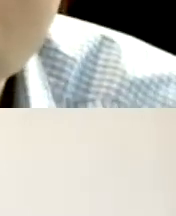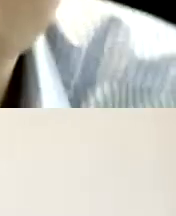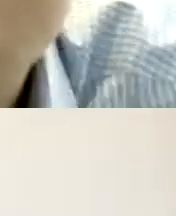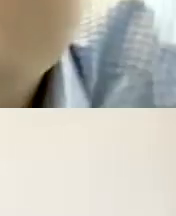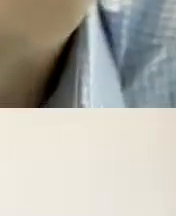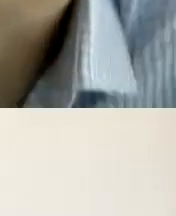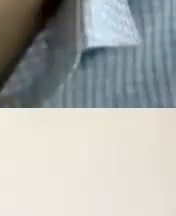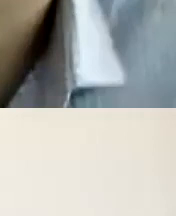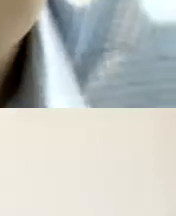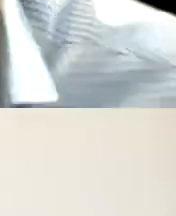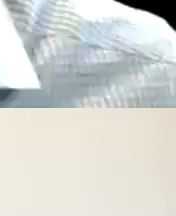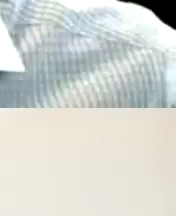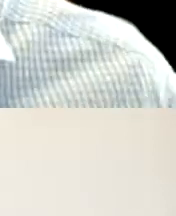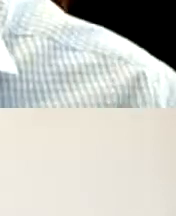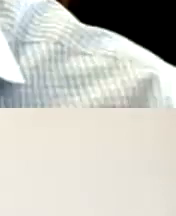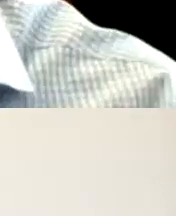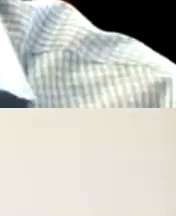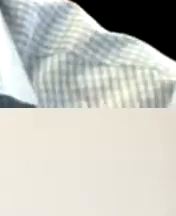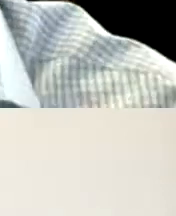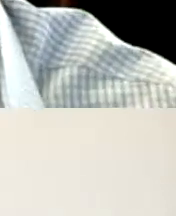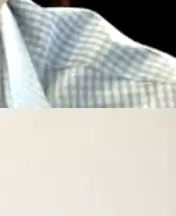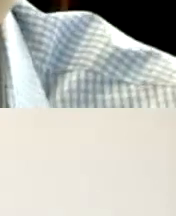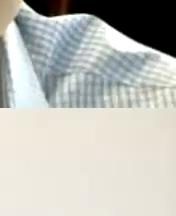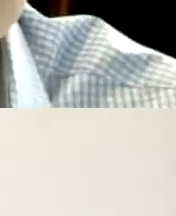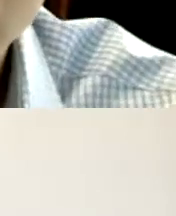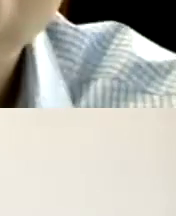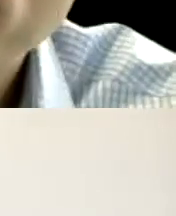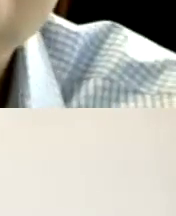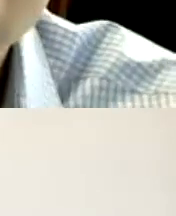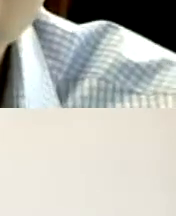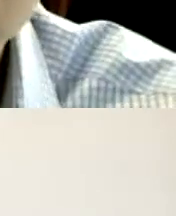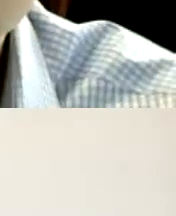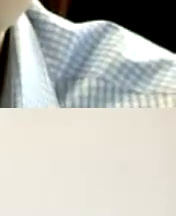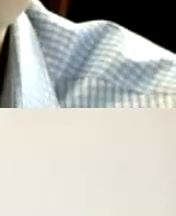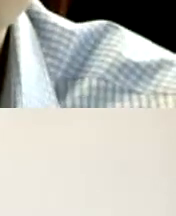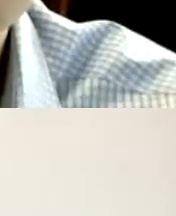with fast and Disability Rights Florida before we begin this webinar has American sign language